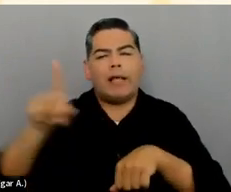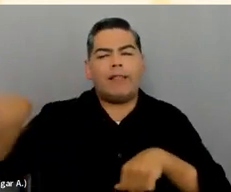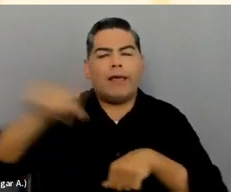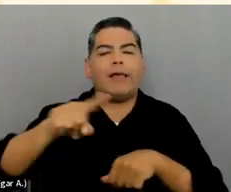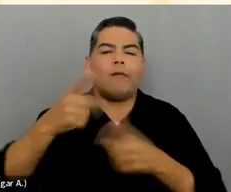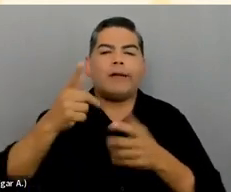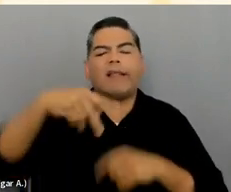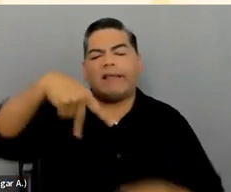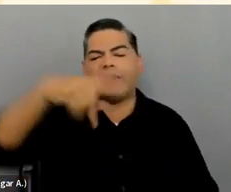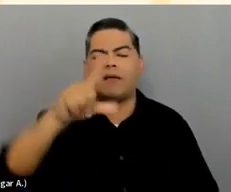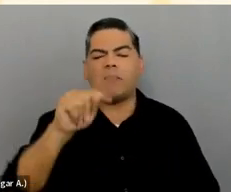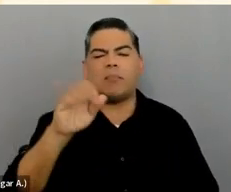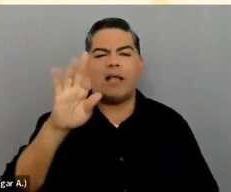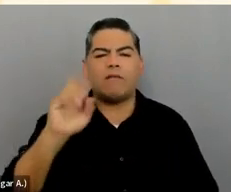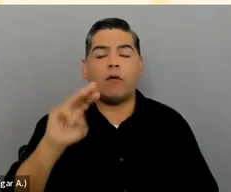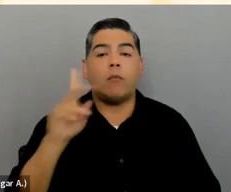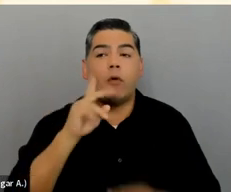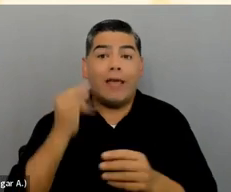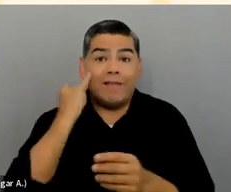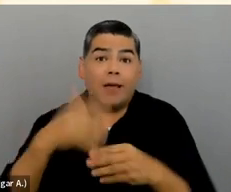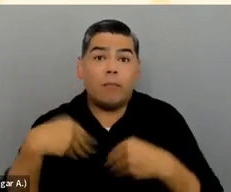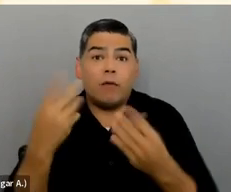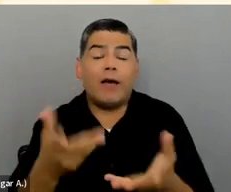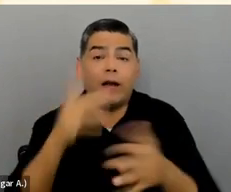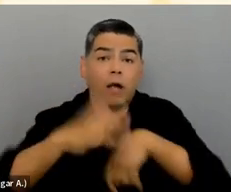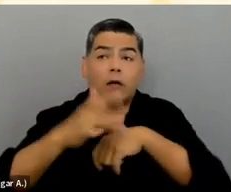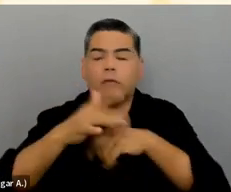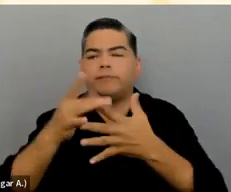to add alternative text, add it in. Maybe you don't make it as descriptive,